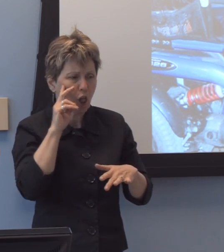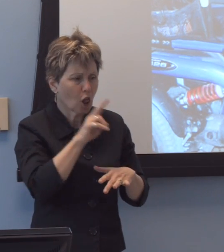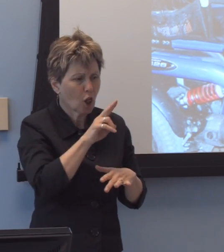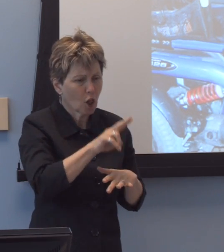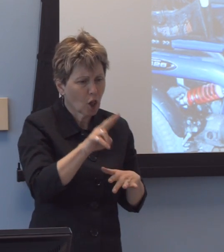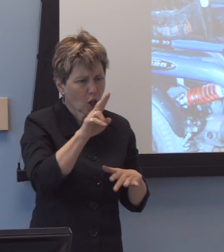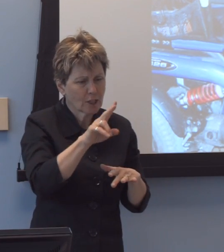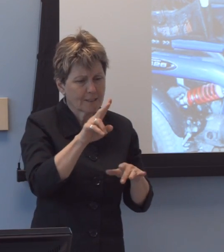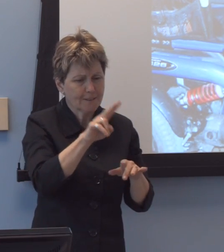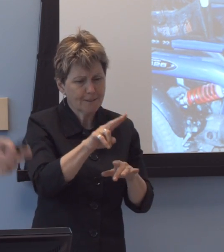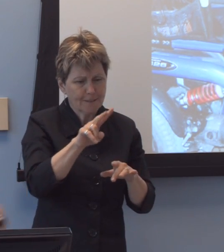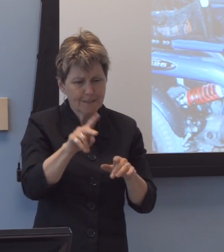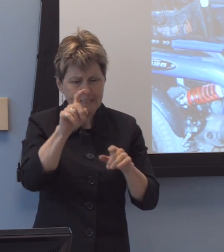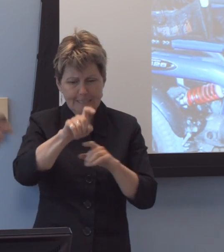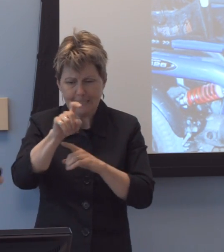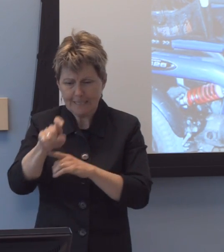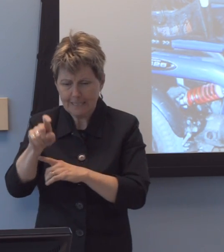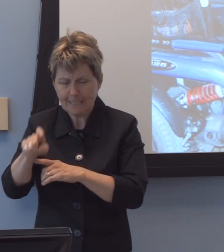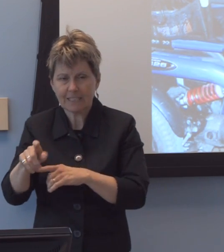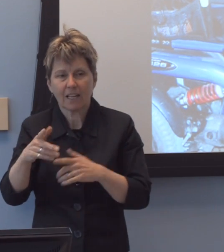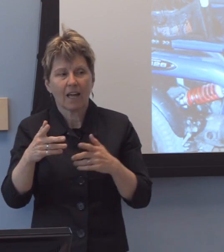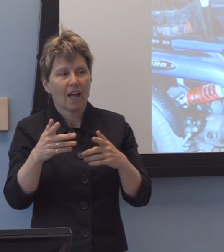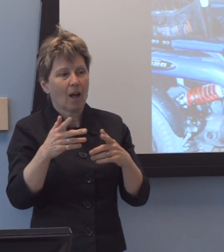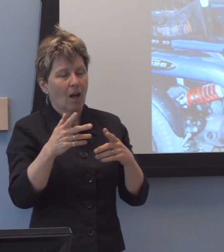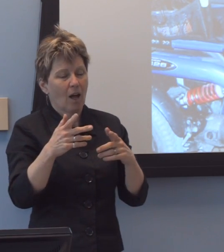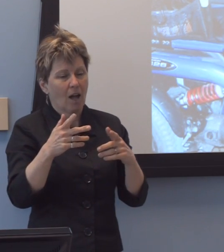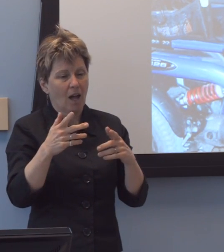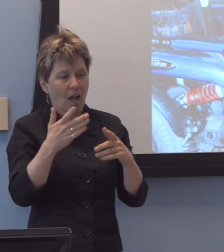and the pathway and the history of this program that led to the first